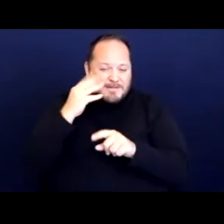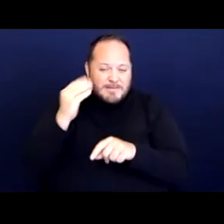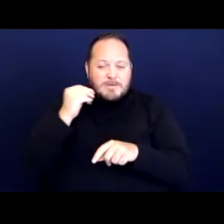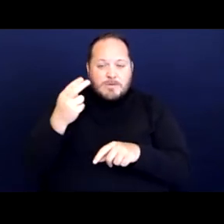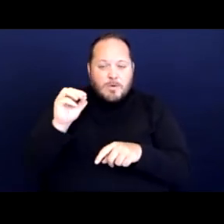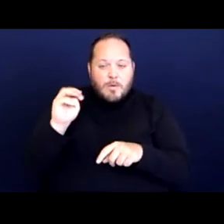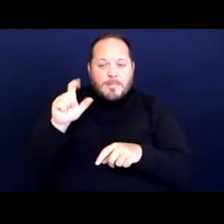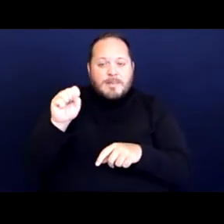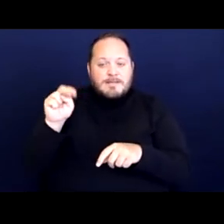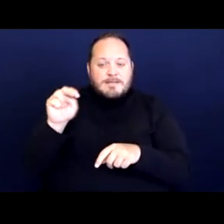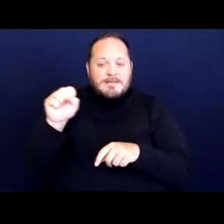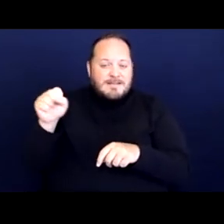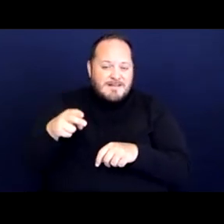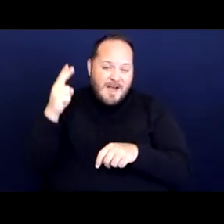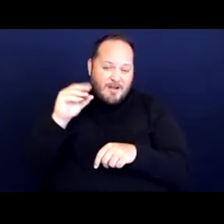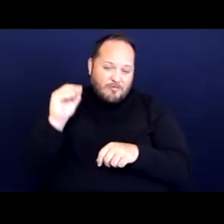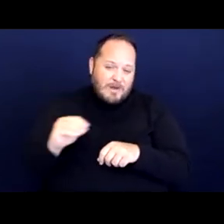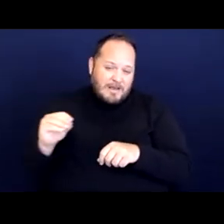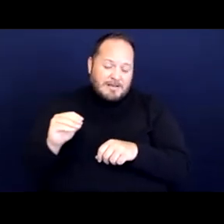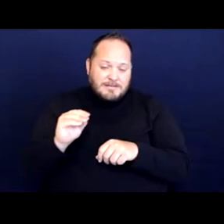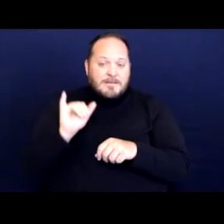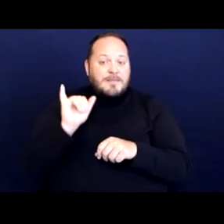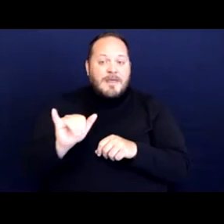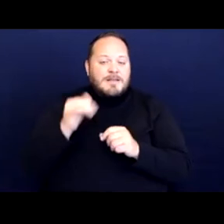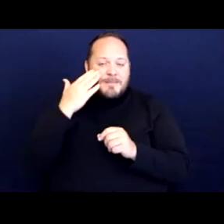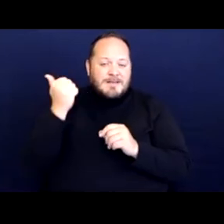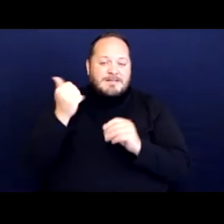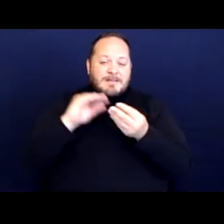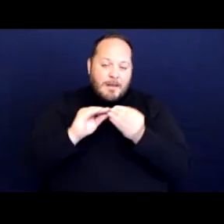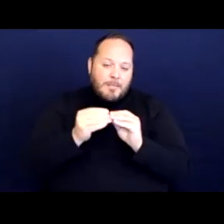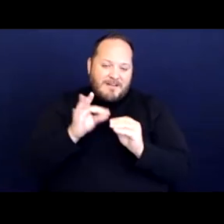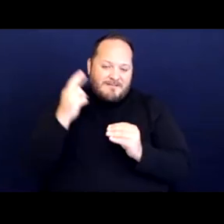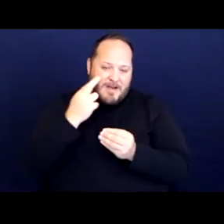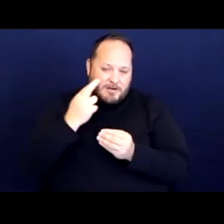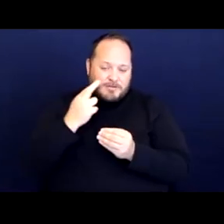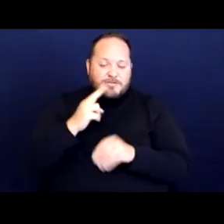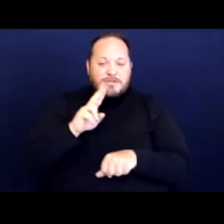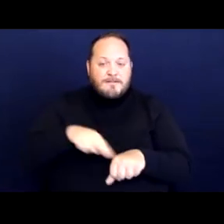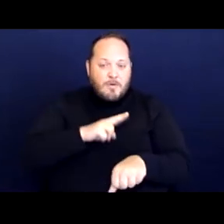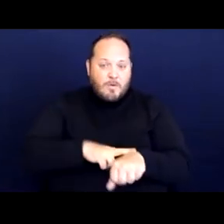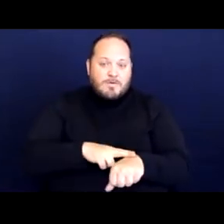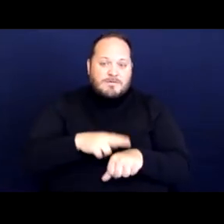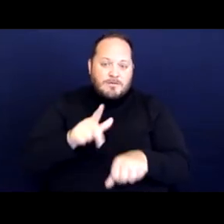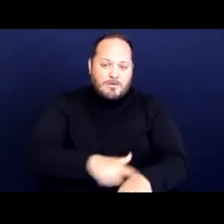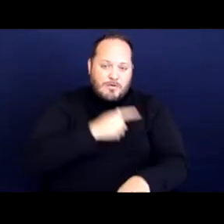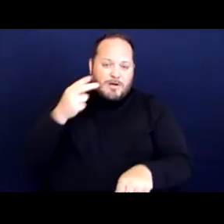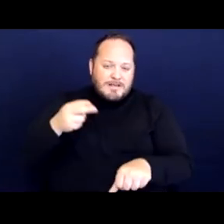And this is due to a number of factors, of course including a history of systemic racism